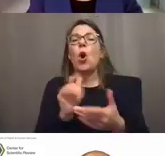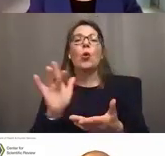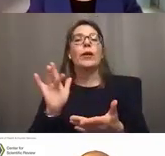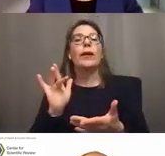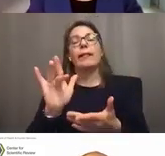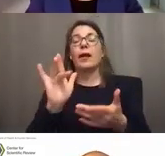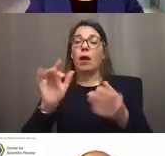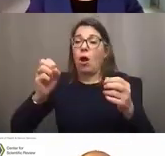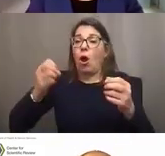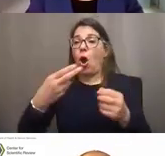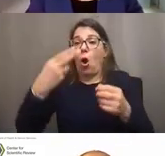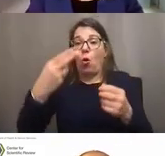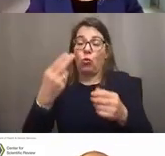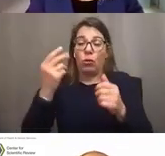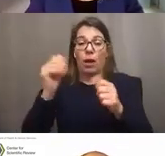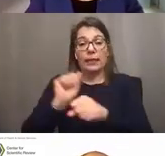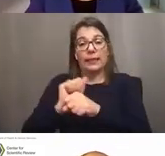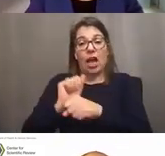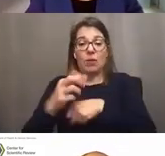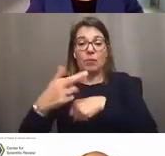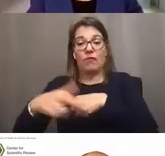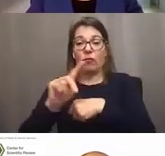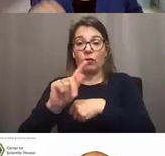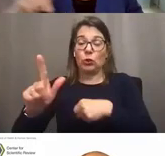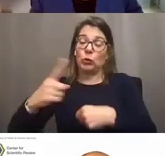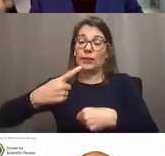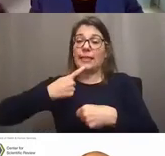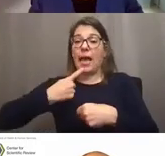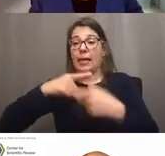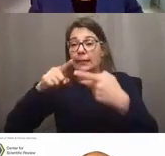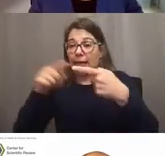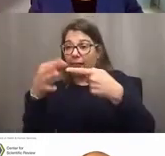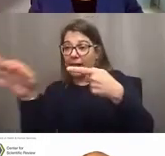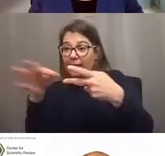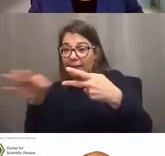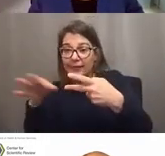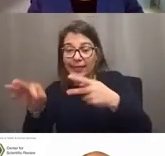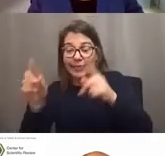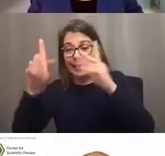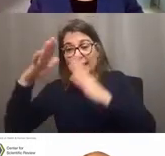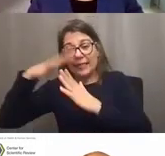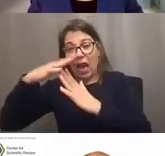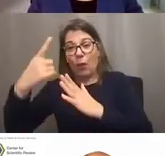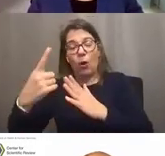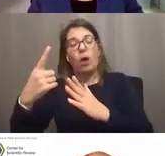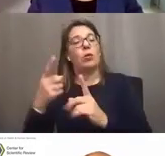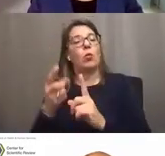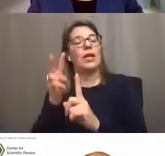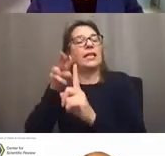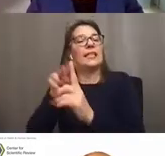"Oh, the assignment referral tool said this is the top one, so we will assign it to there."